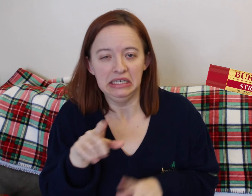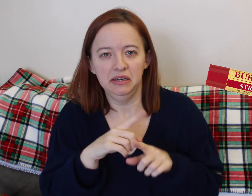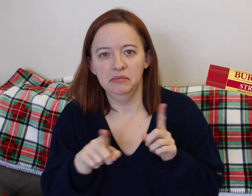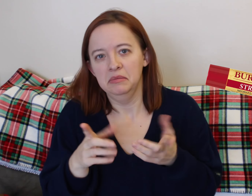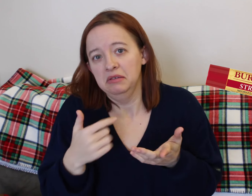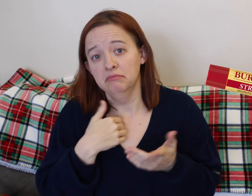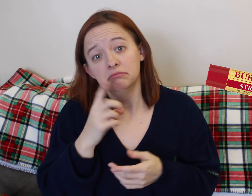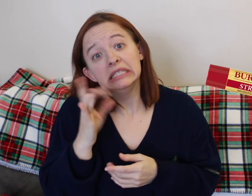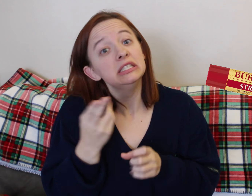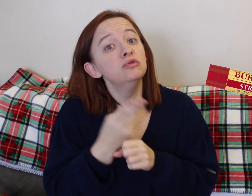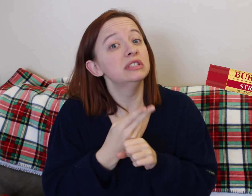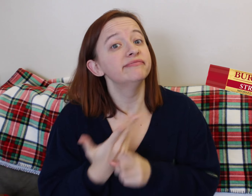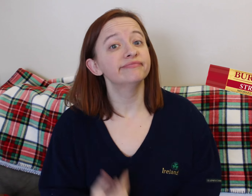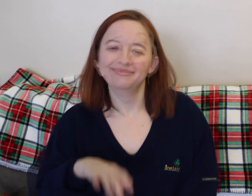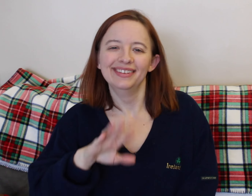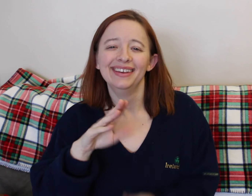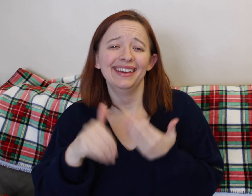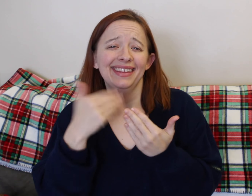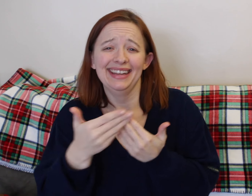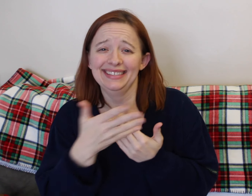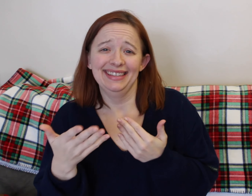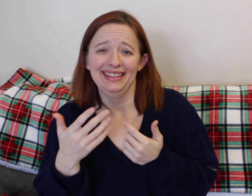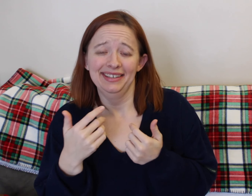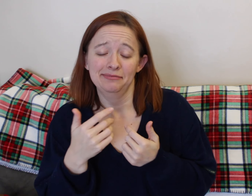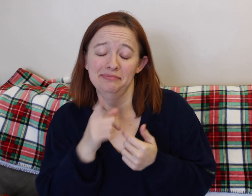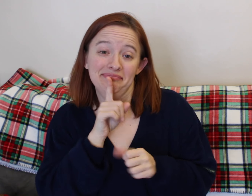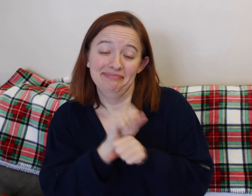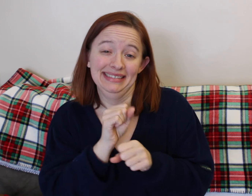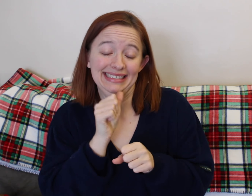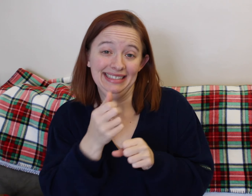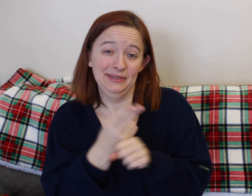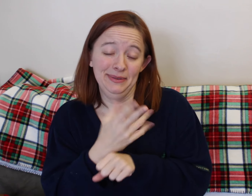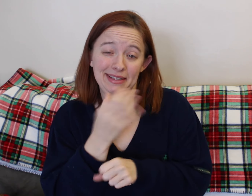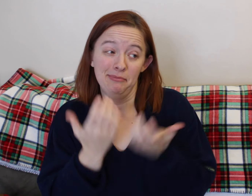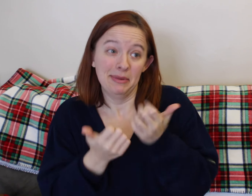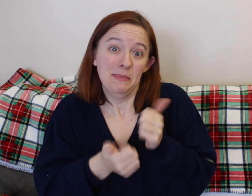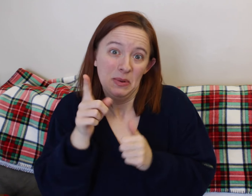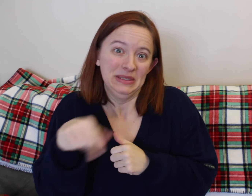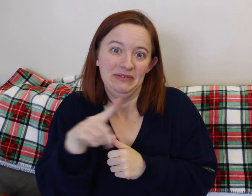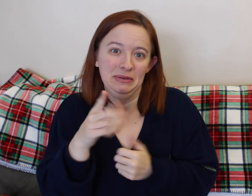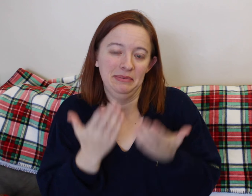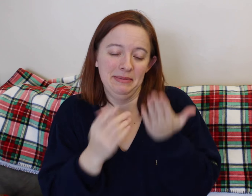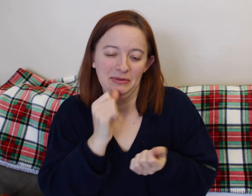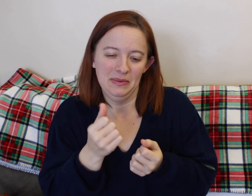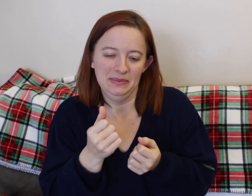I think I used it a little bit. But I guess it really depends on yourself. If you tend to use chapstick a lot, bring it with you. If you don't, no big deal.